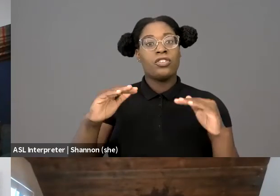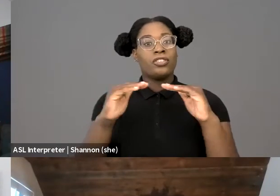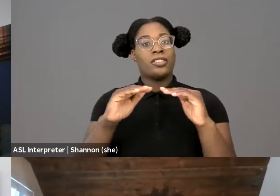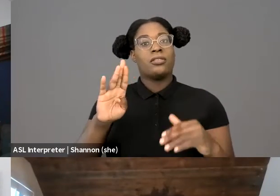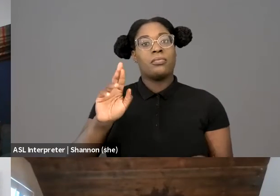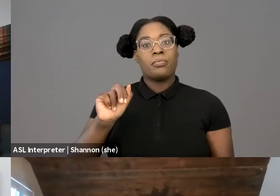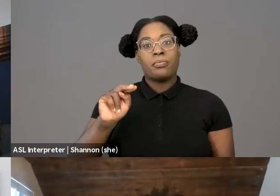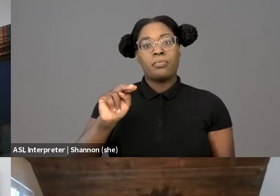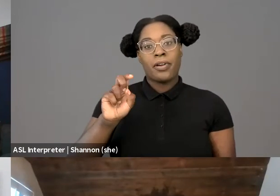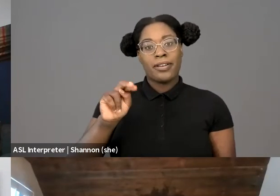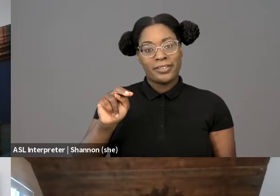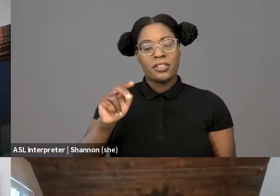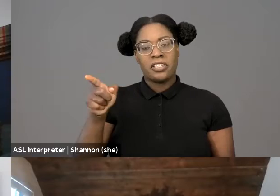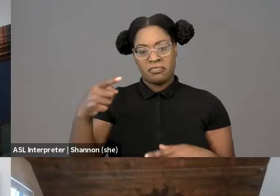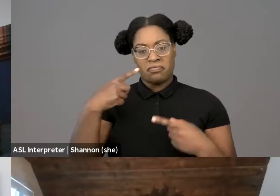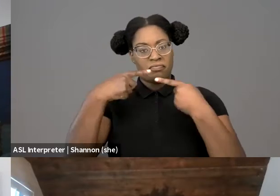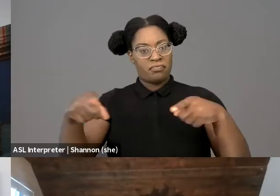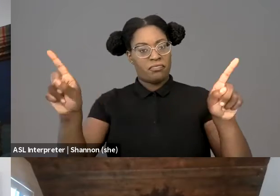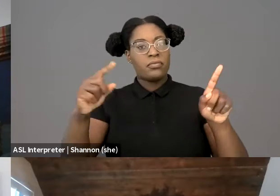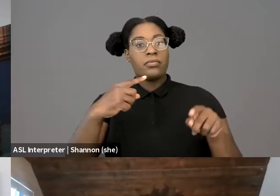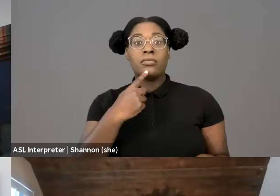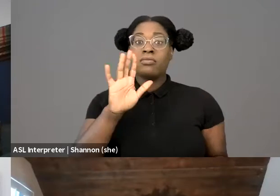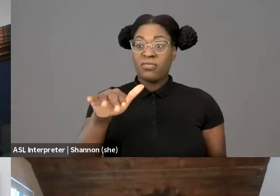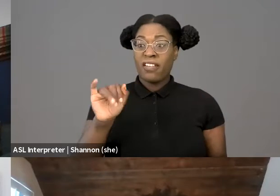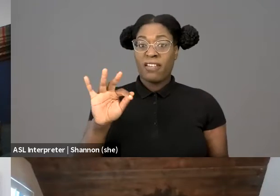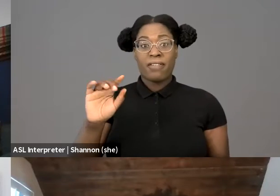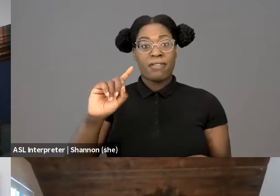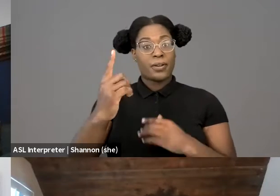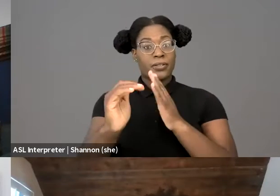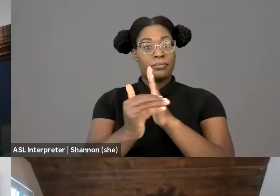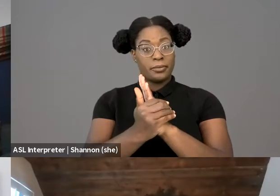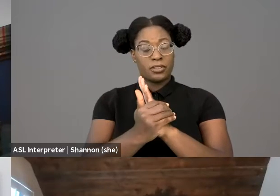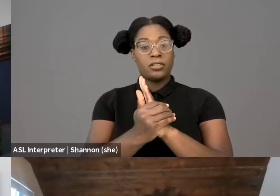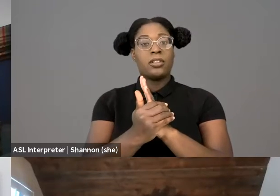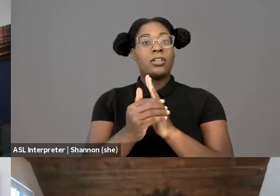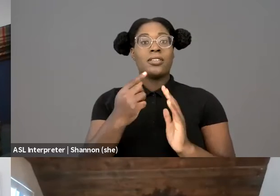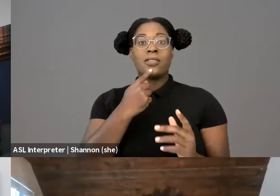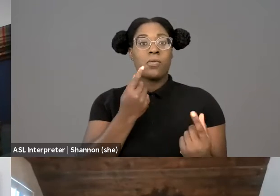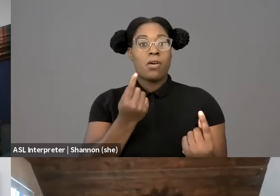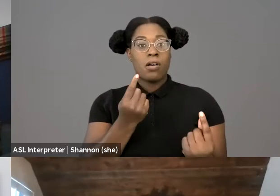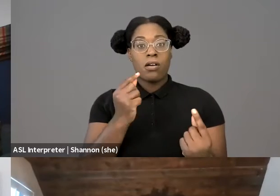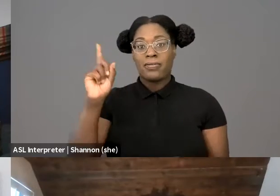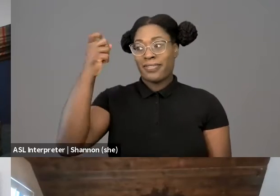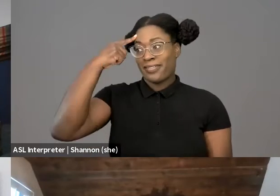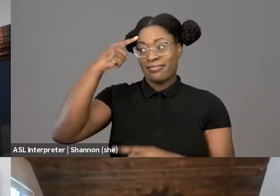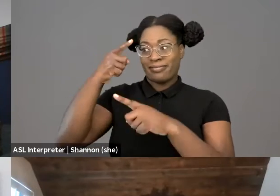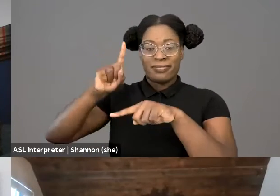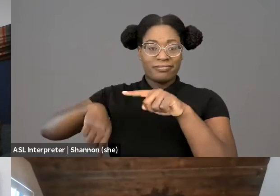that if there is a bedrock principle under the First Amendment, it is that the government may not prohibit the expression of an idea,